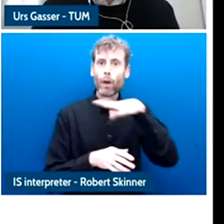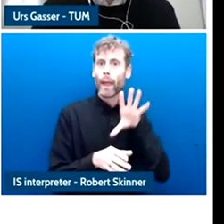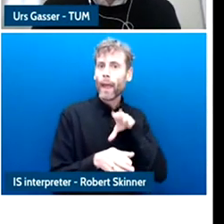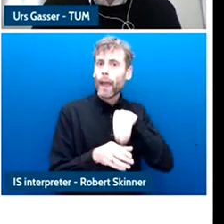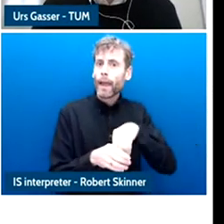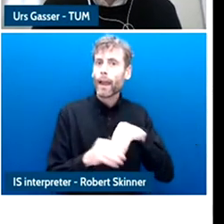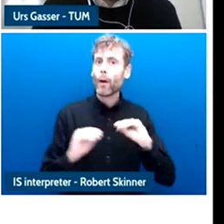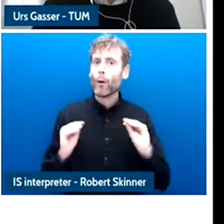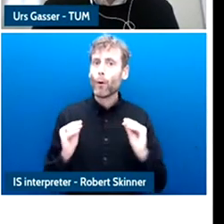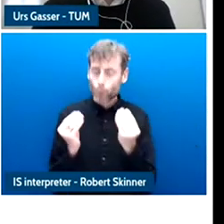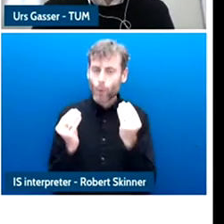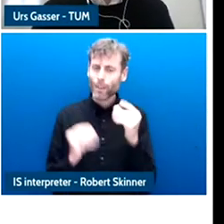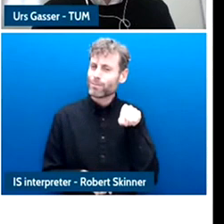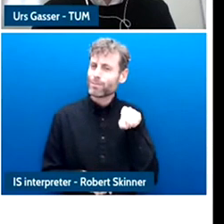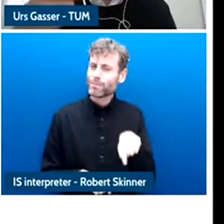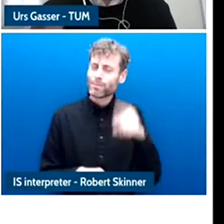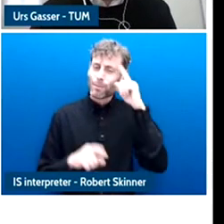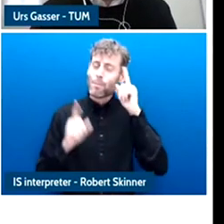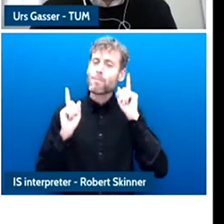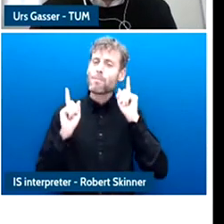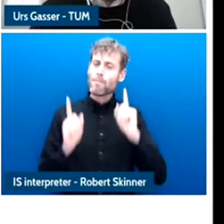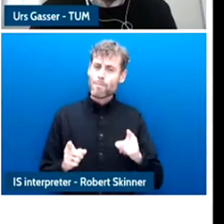to bolster youth participation.